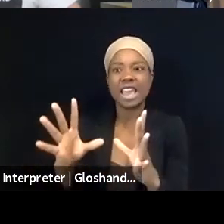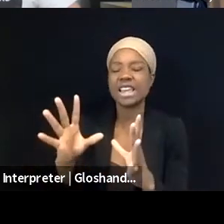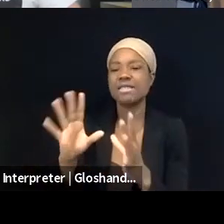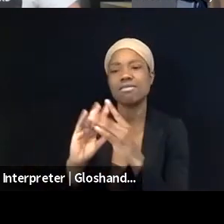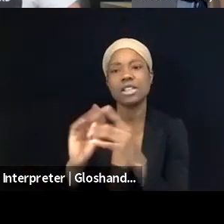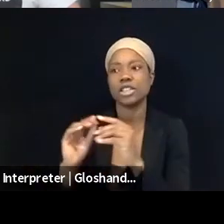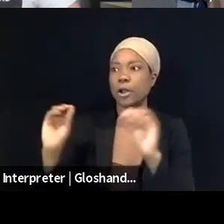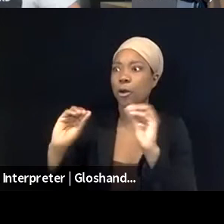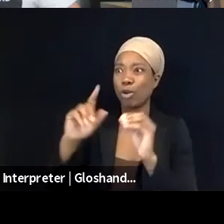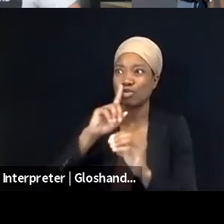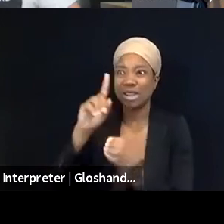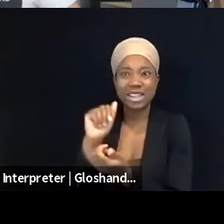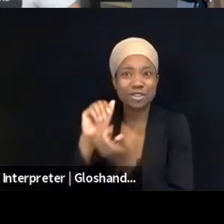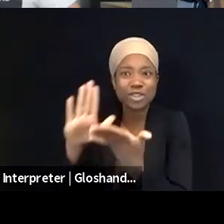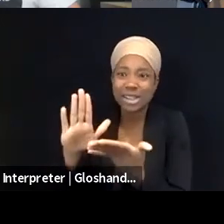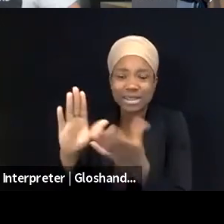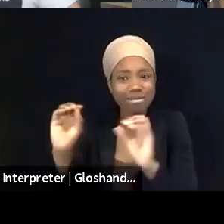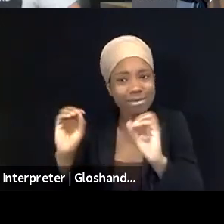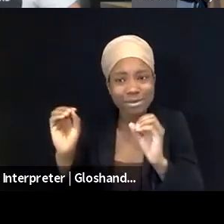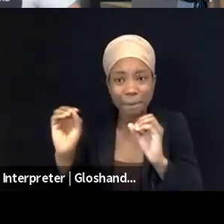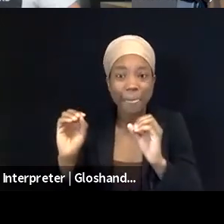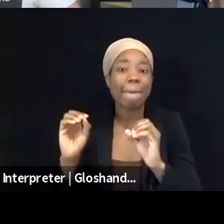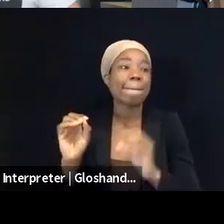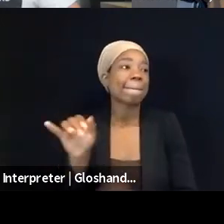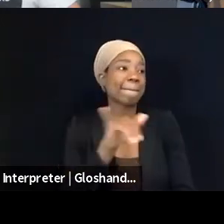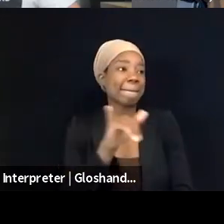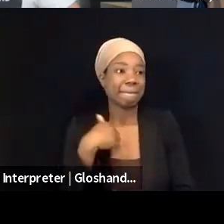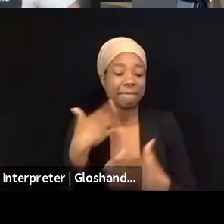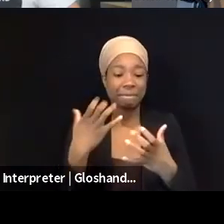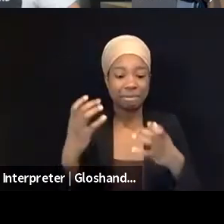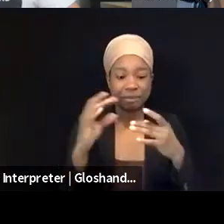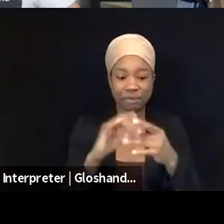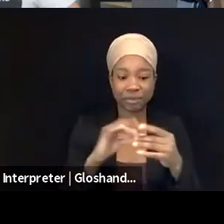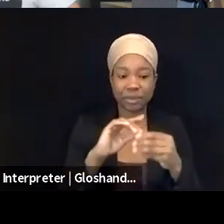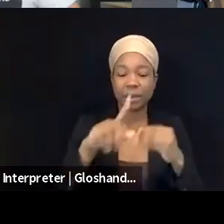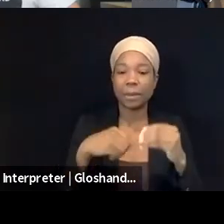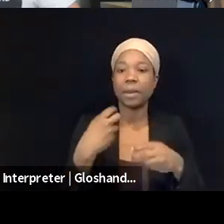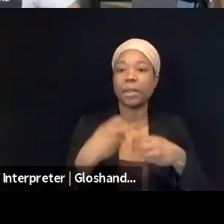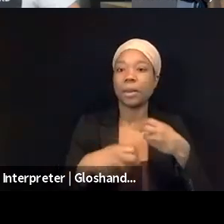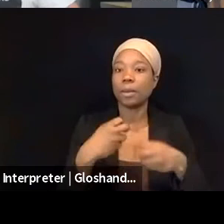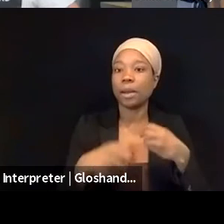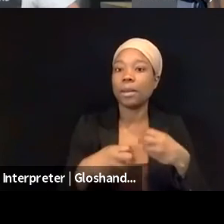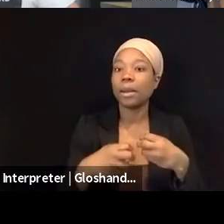On the other hand, I also want to speak about the issue of, like the successes or the shifts that we are seeing,